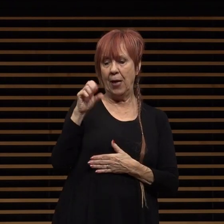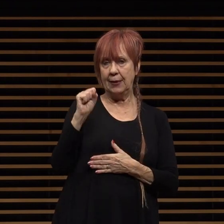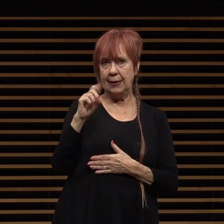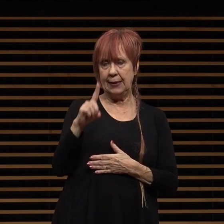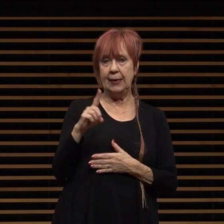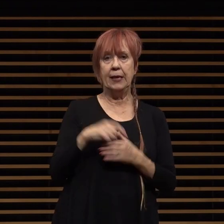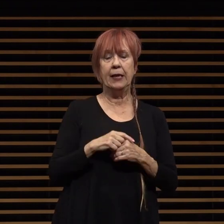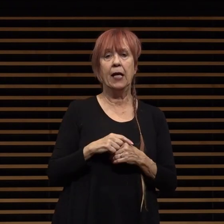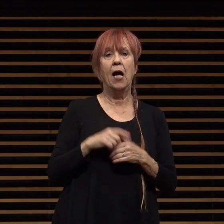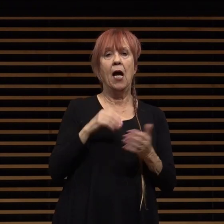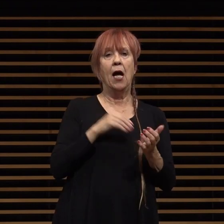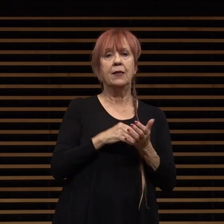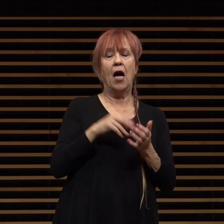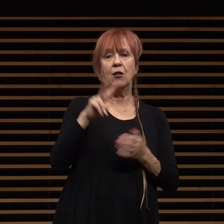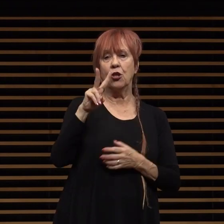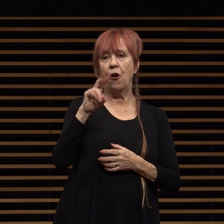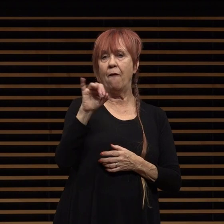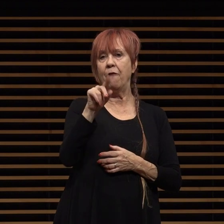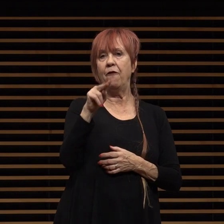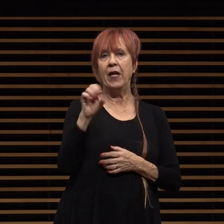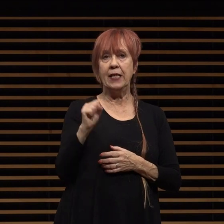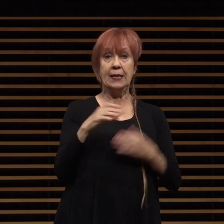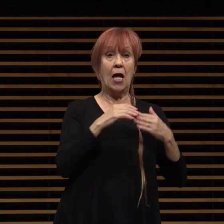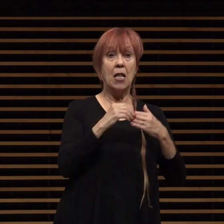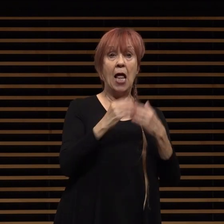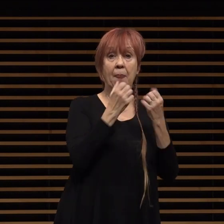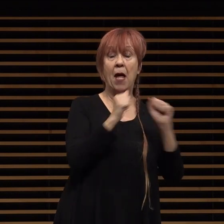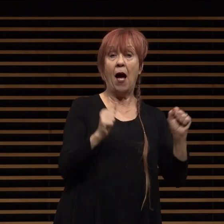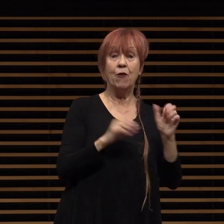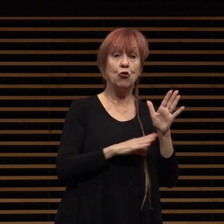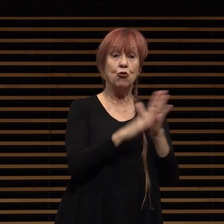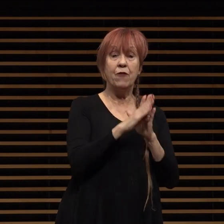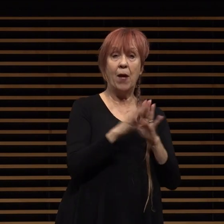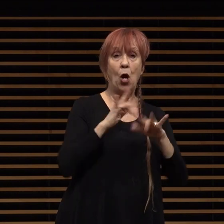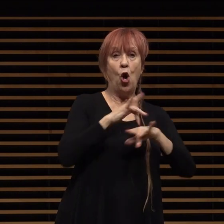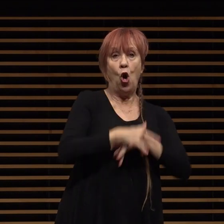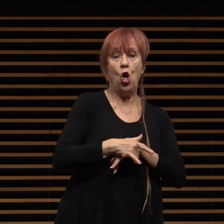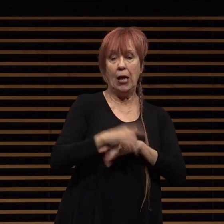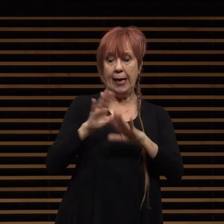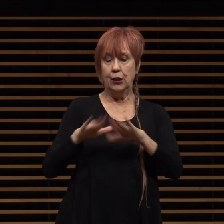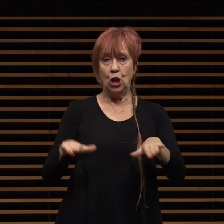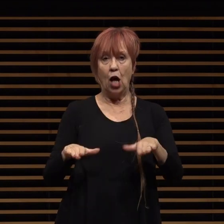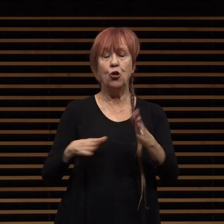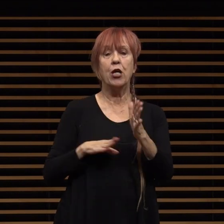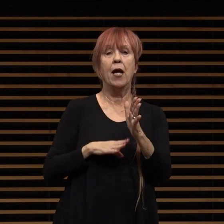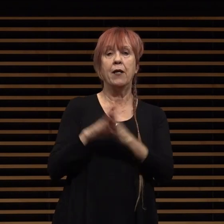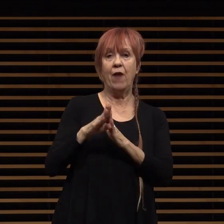vignes led the effort to develop our early childhood development policy